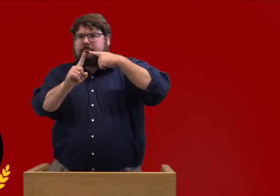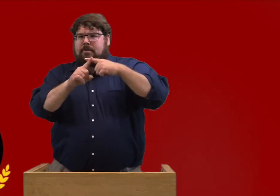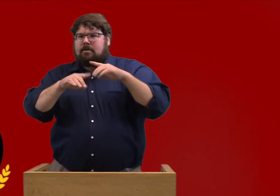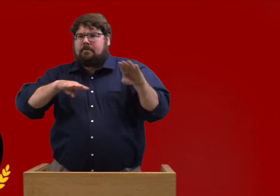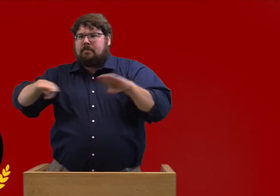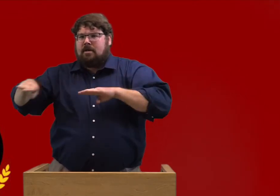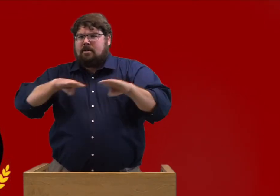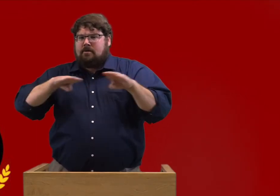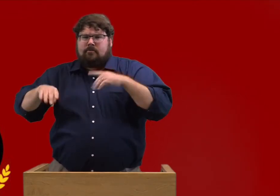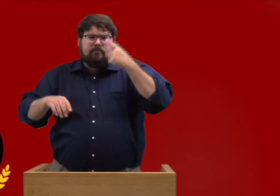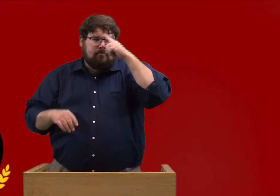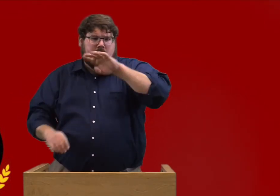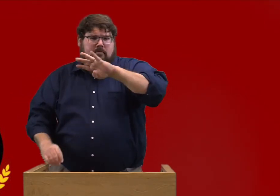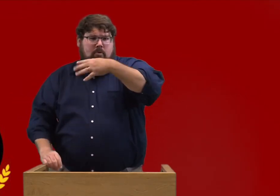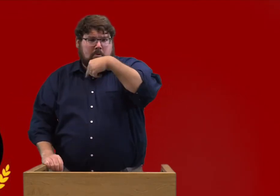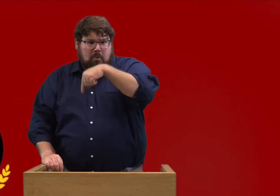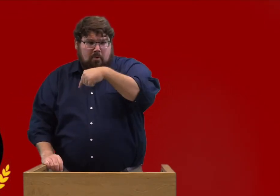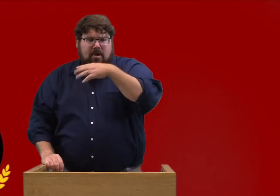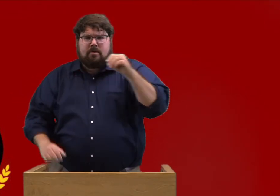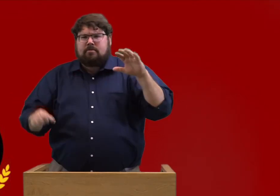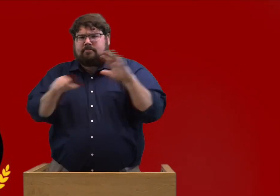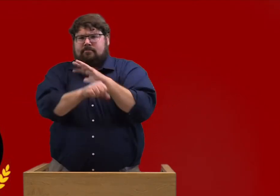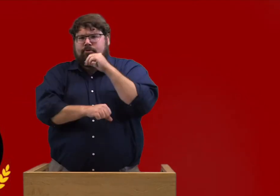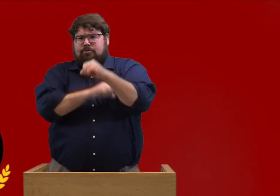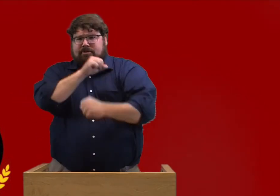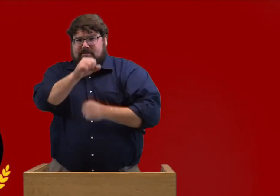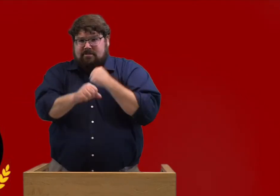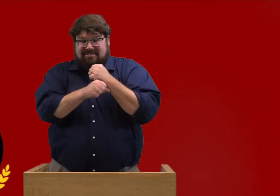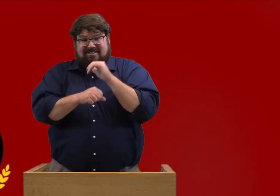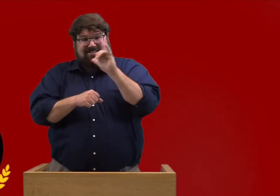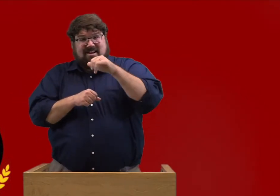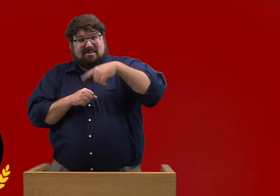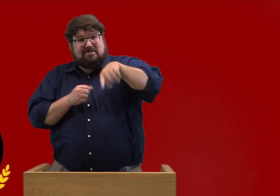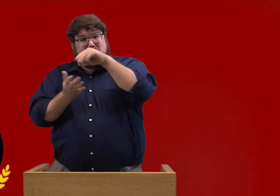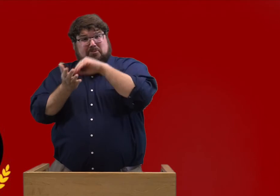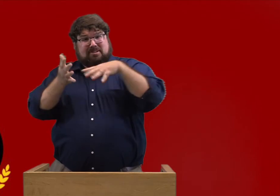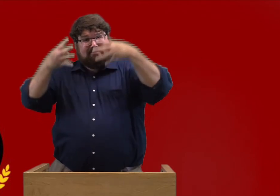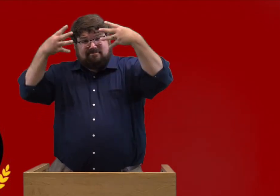Now we'll recognize positive behavior for fourth quarter and for the full year.